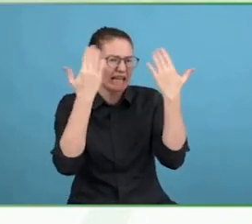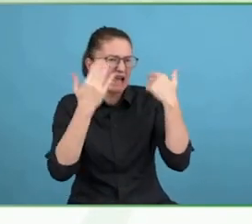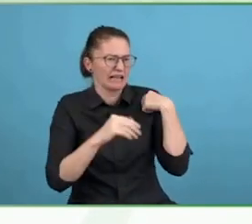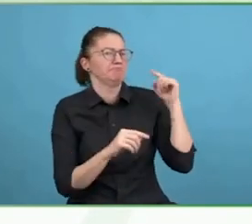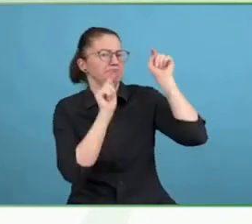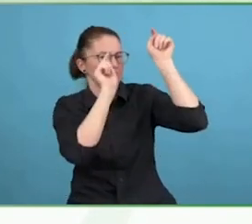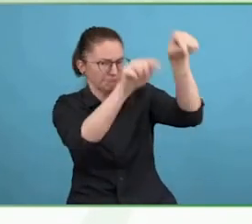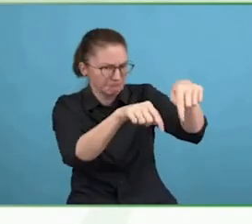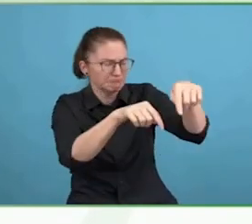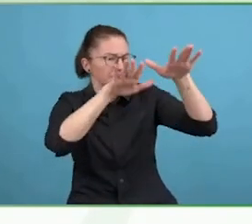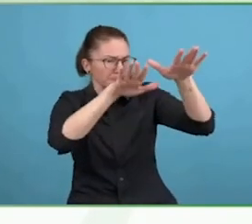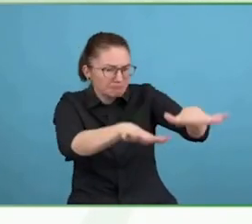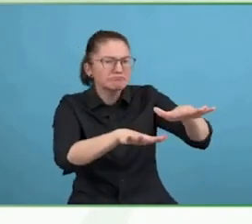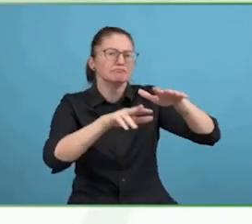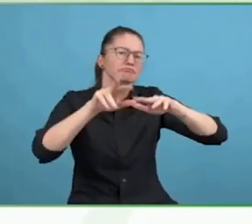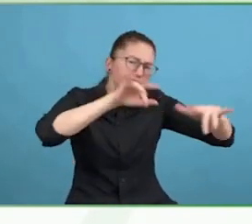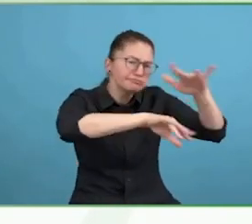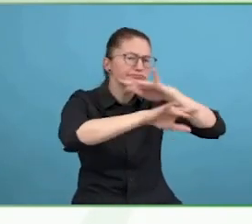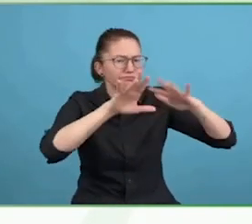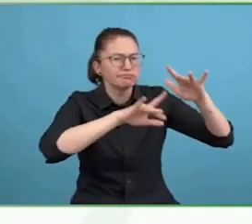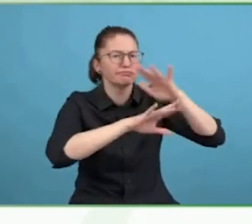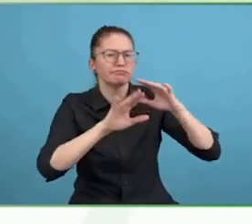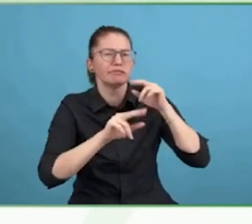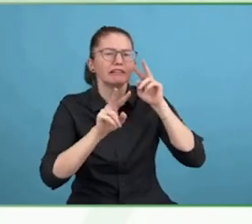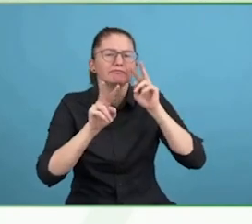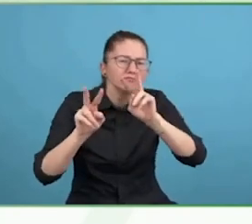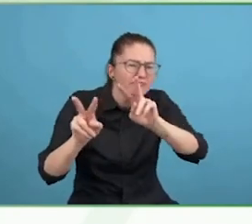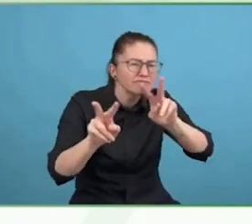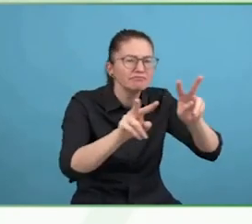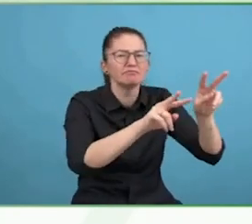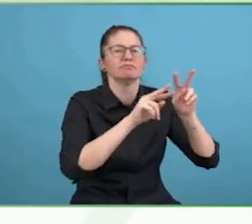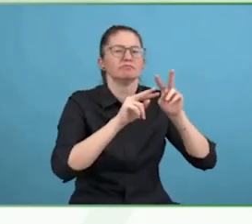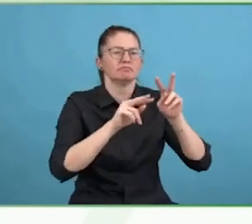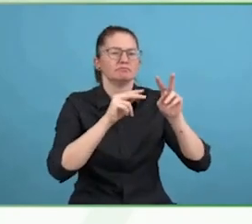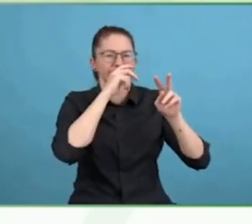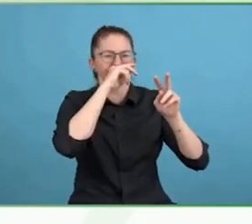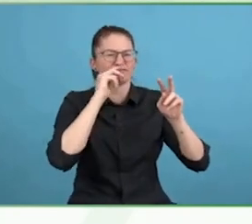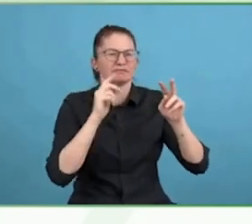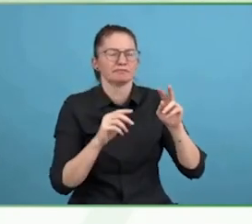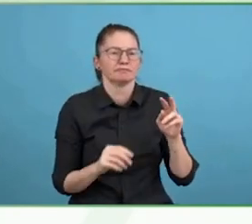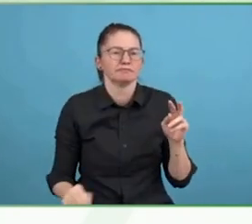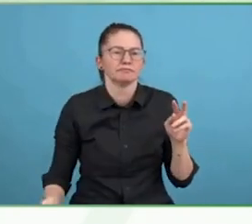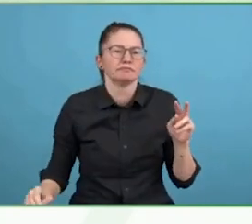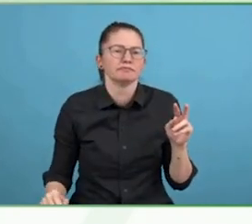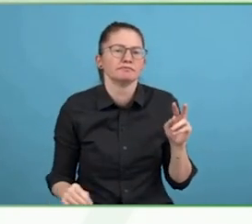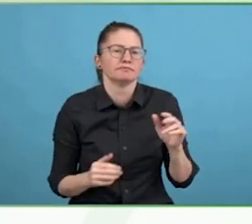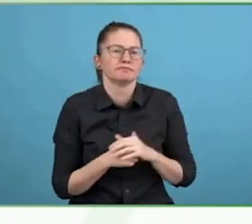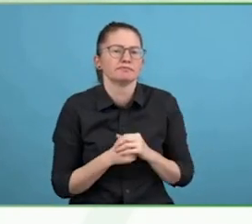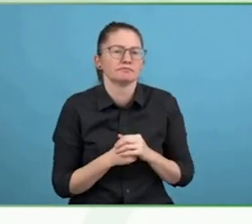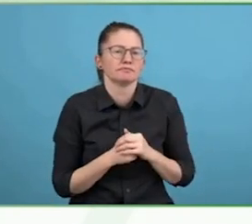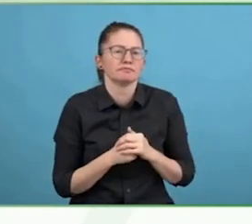When you go through difficult times, resilience is an outcome. It is like we stretch the elasticity of our mind in difficult times.